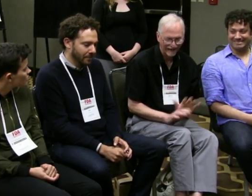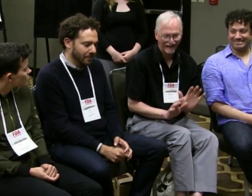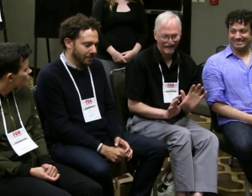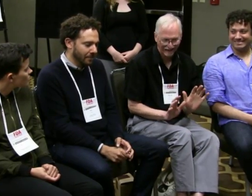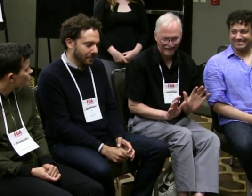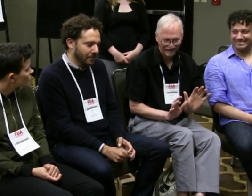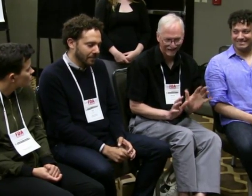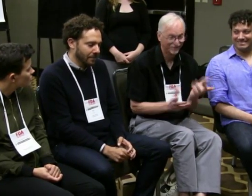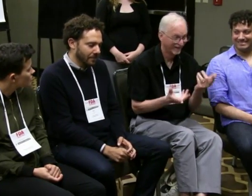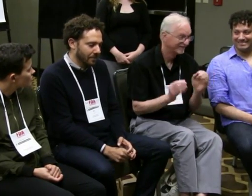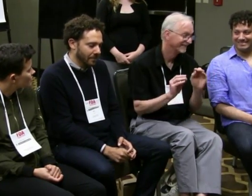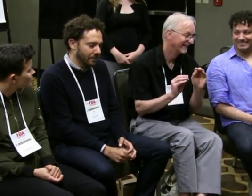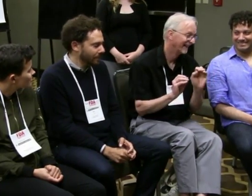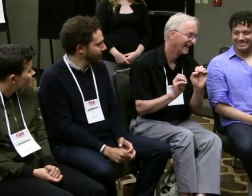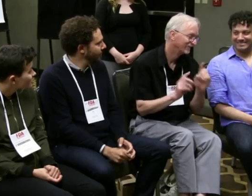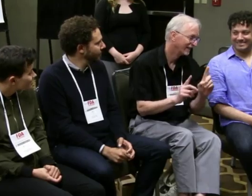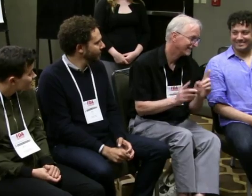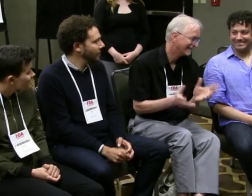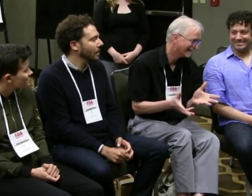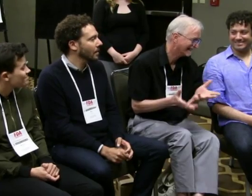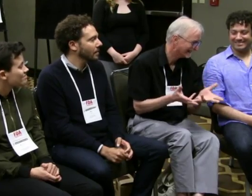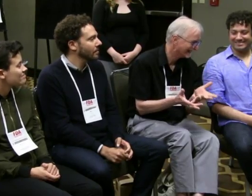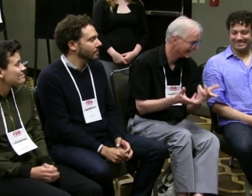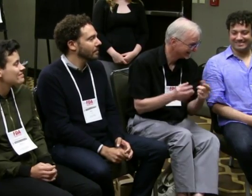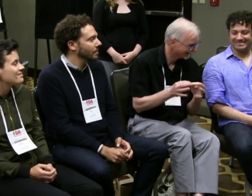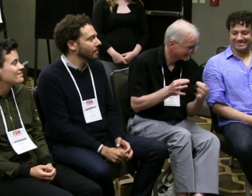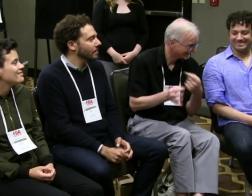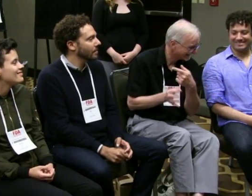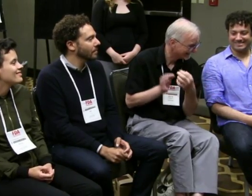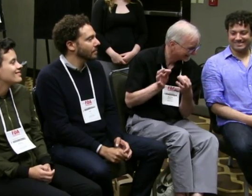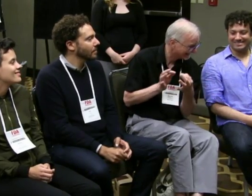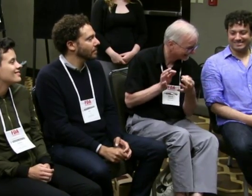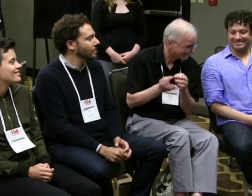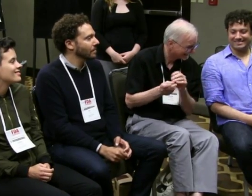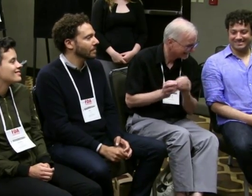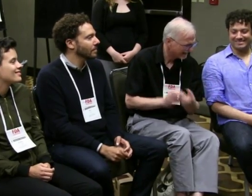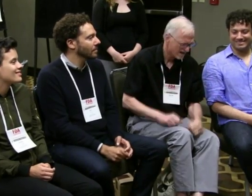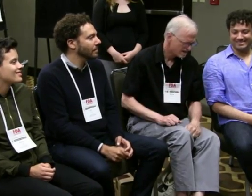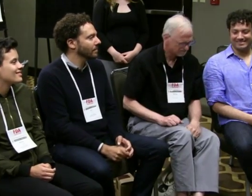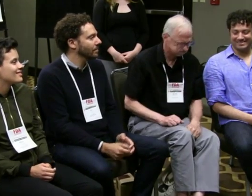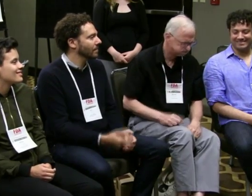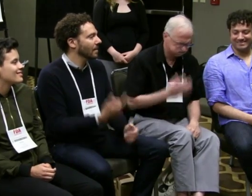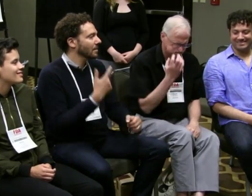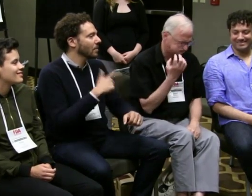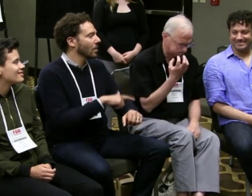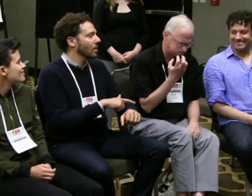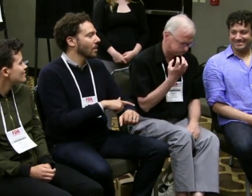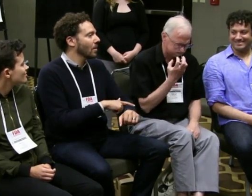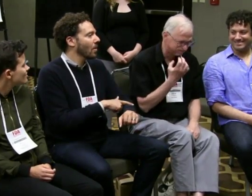can't take it. So it's education, right? You have to explain to people.